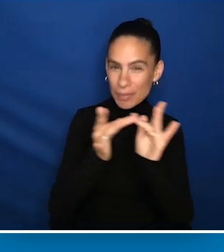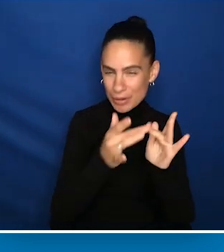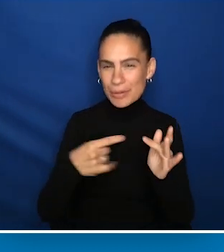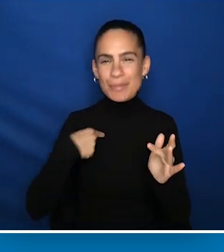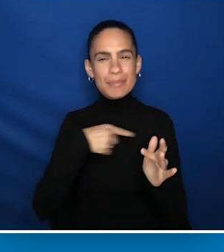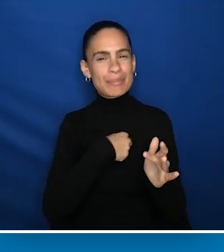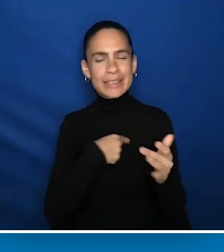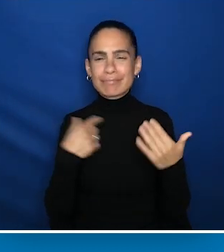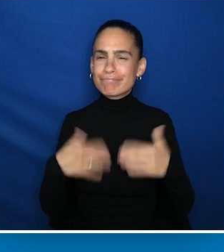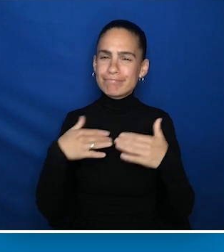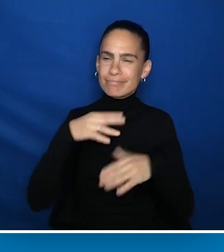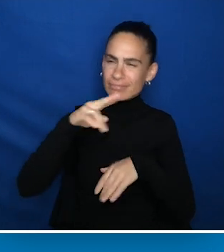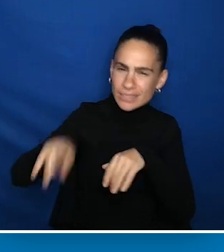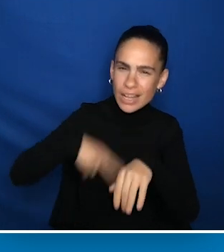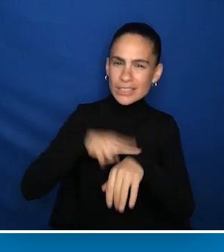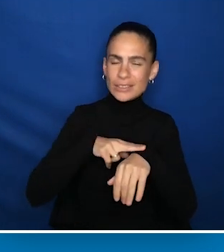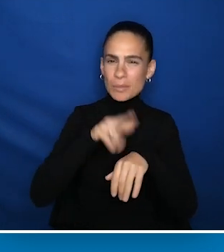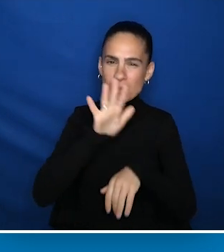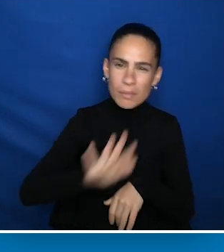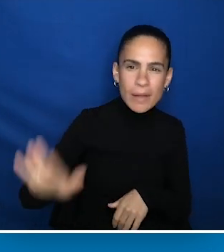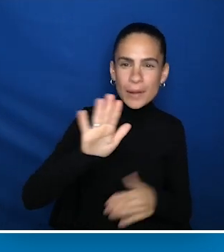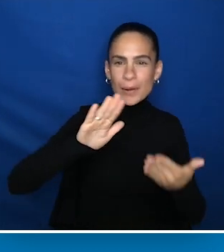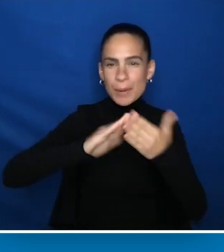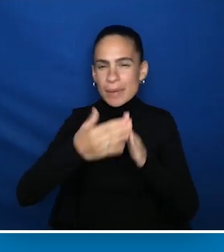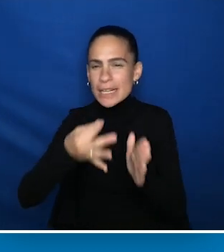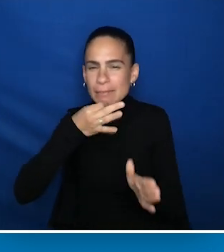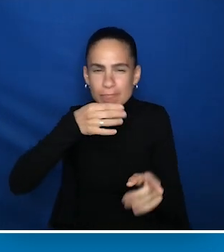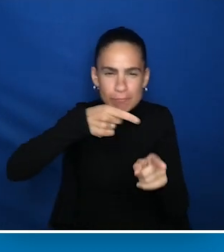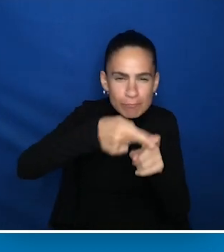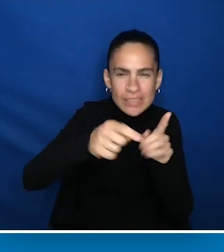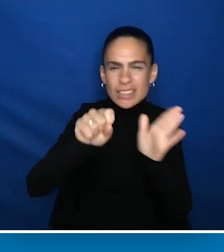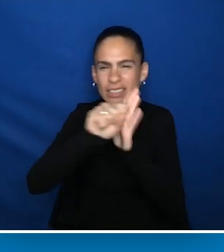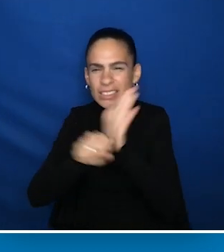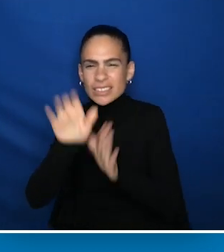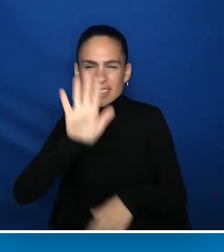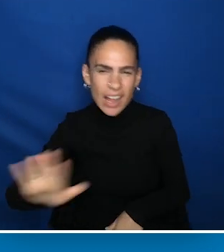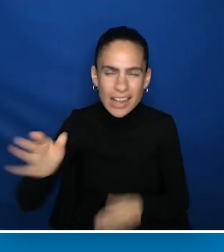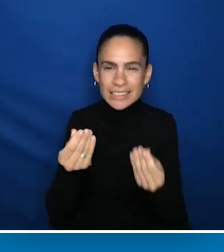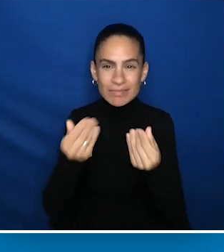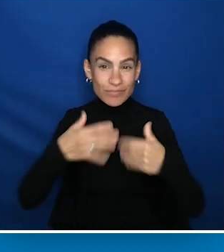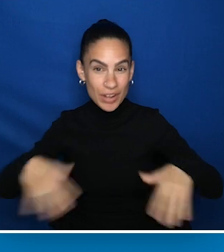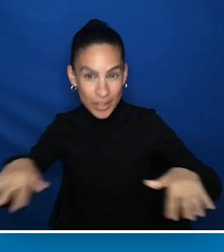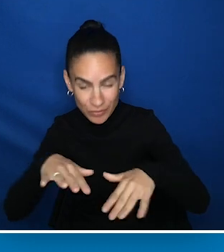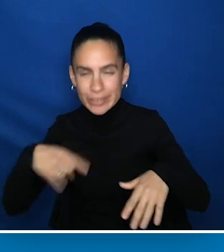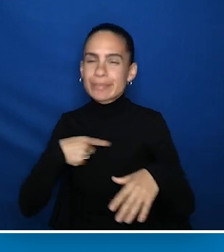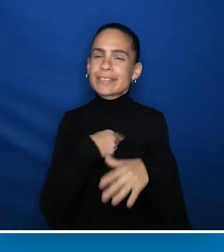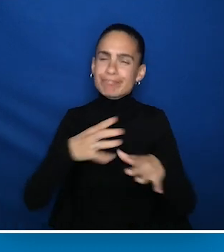of experts in every state and territory that partners with people with disabilities, promoting inclusion,